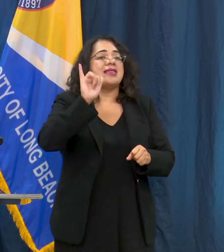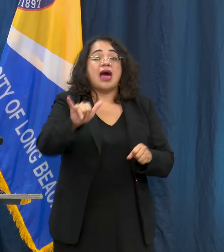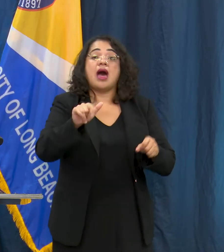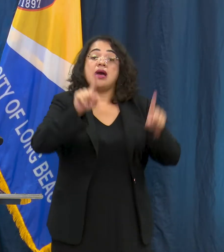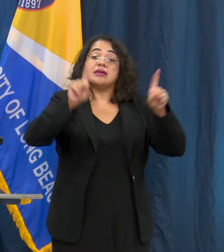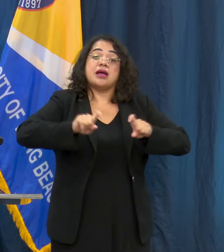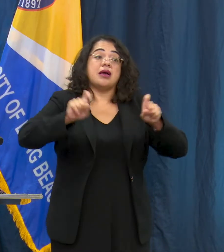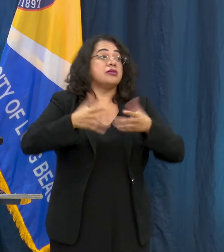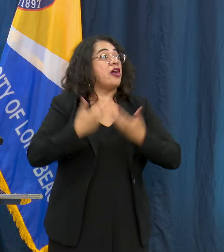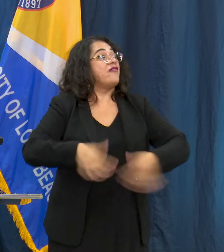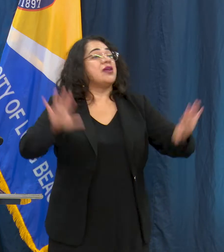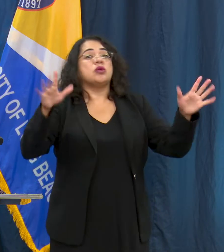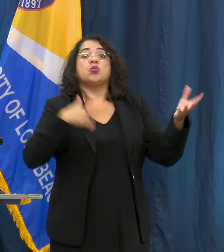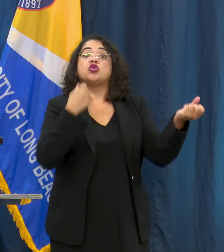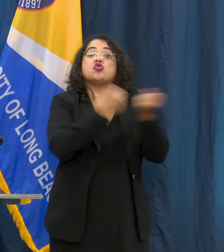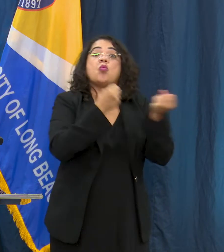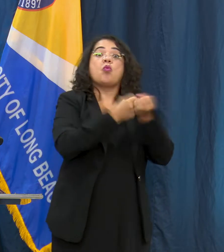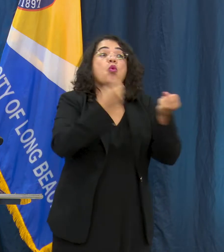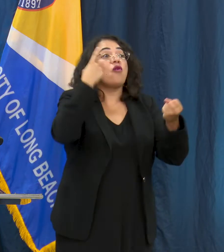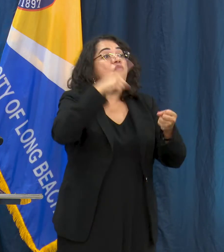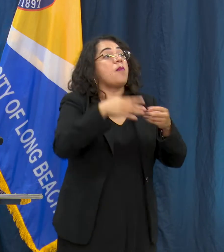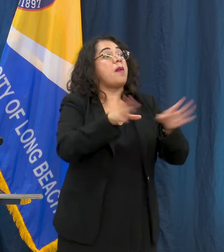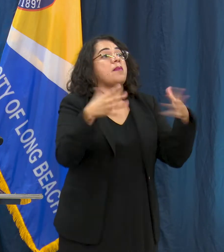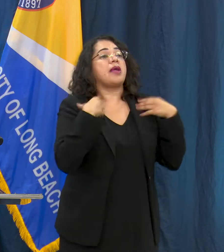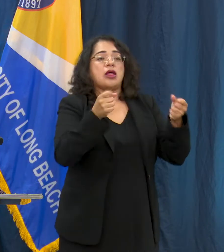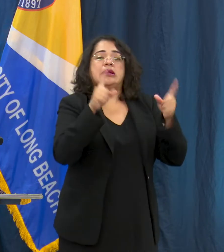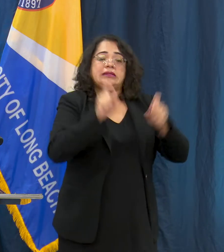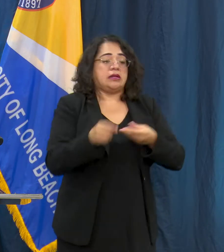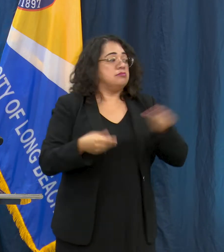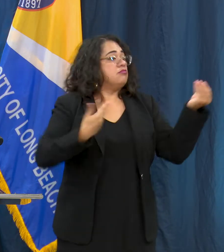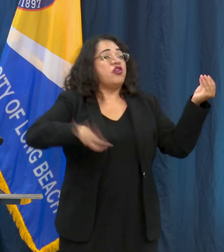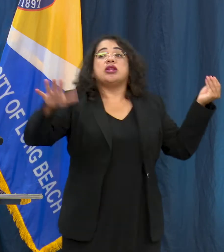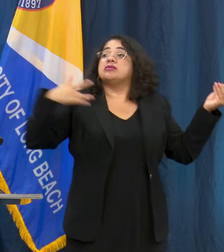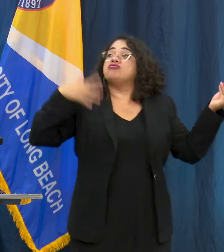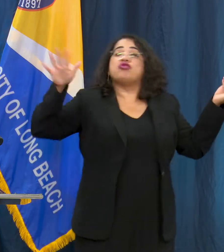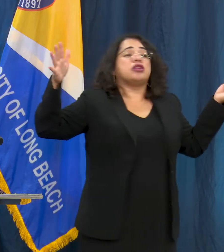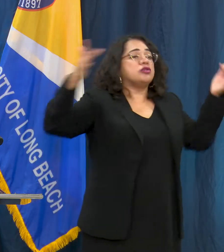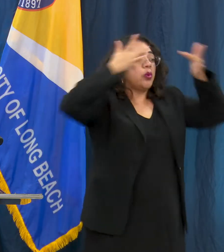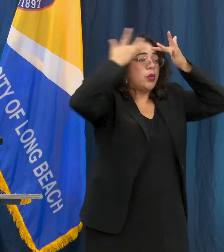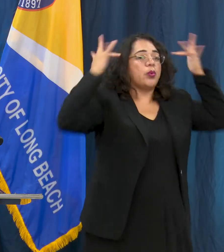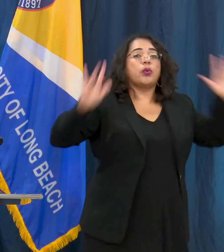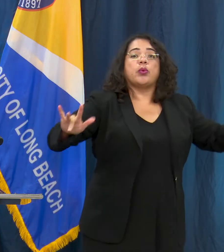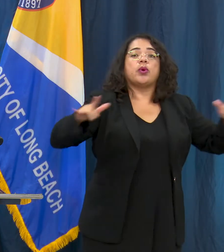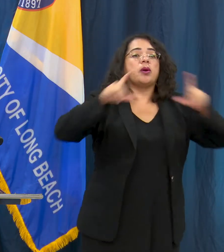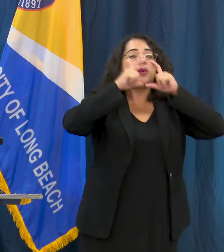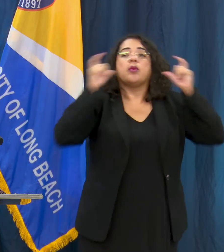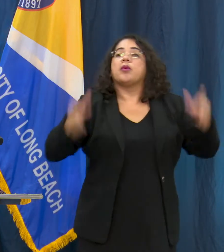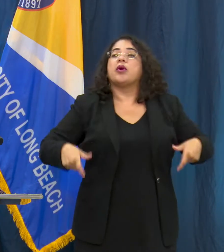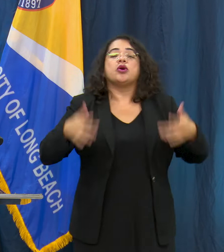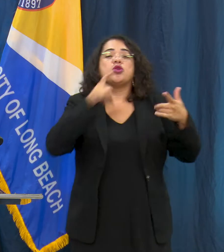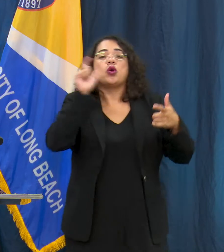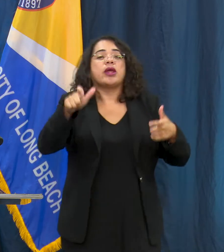that we support as public health. It is important for everyone to continue to